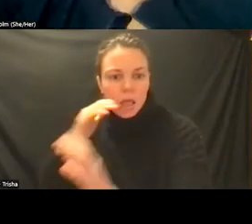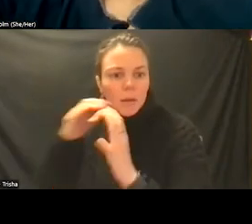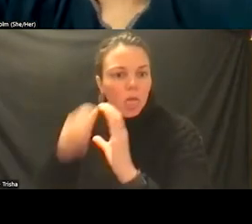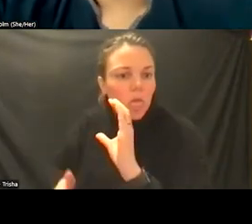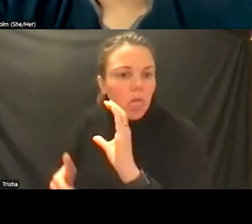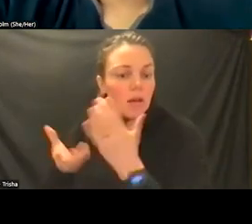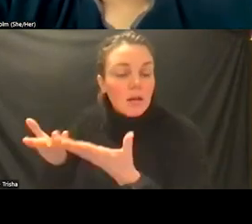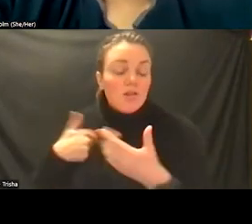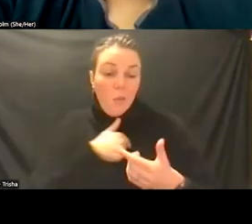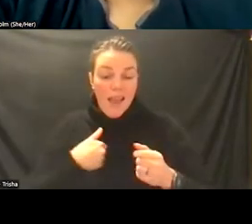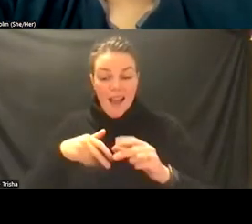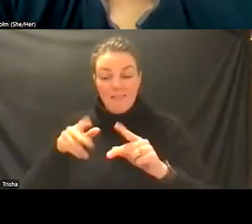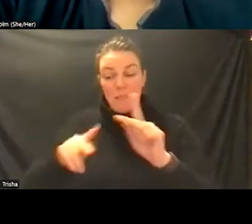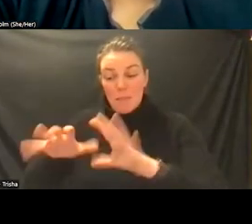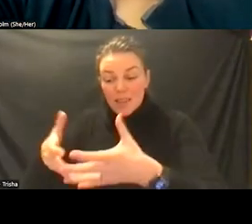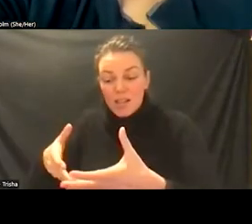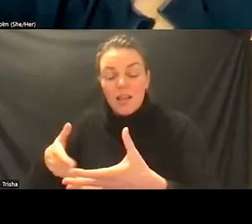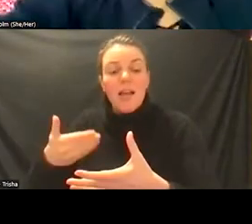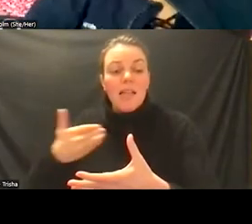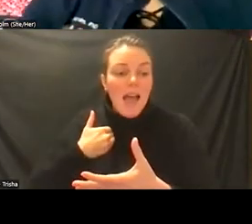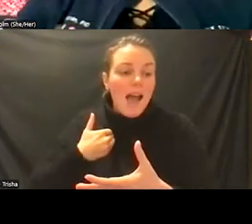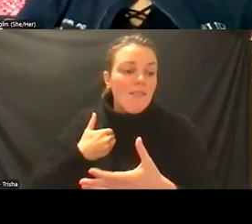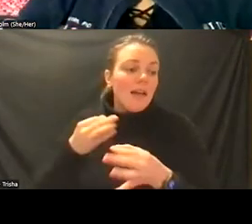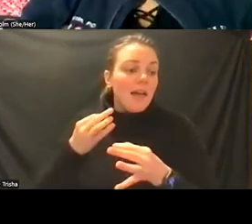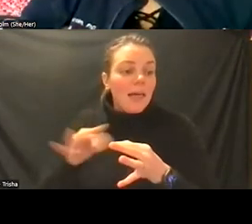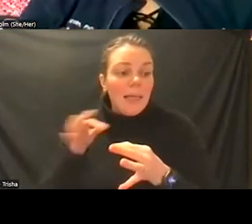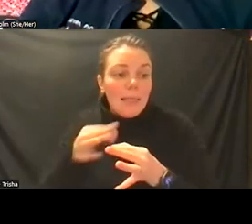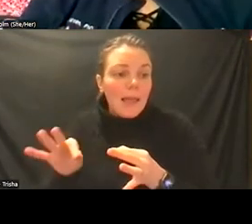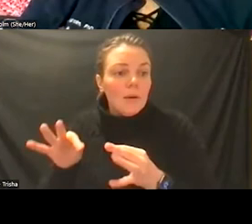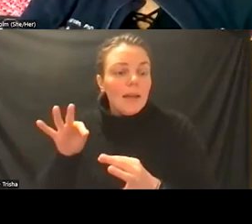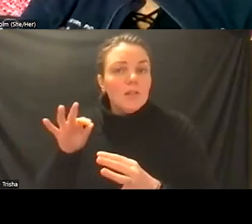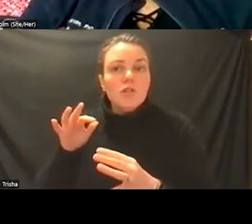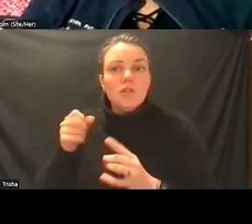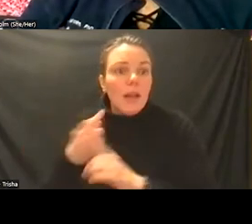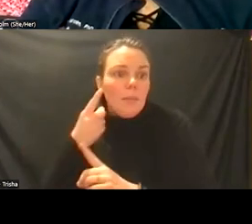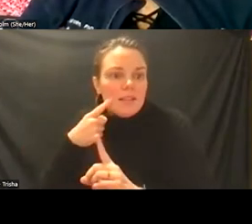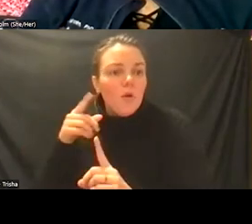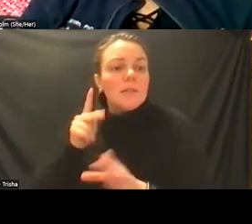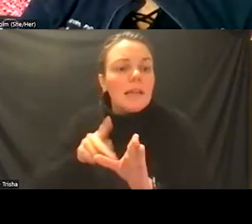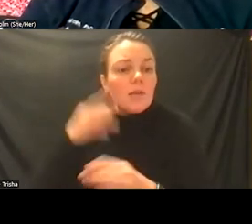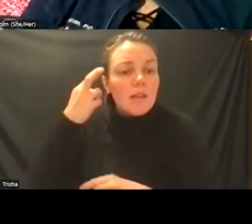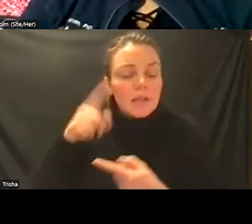language anomalies yes possibly for psychiatric reasons yes pop possibly for neurological reasons